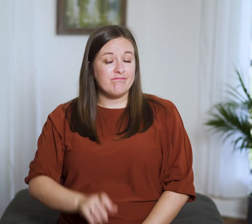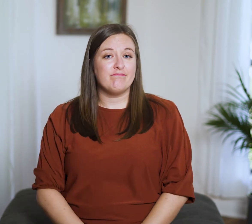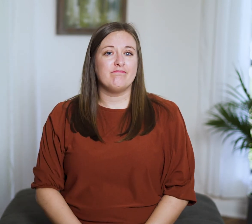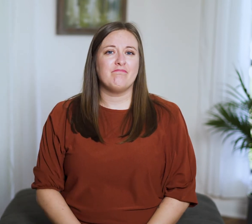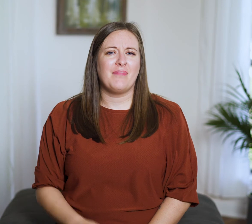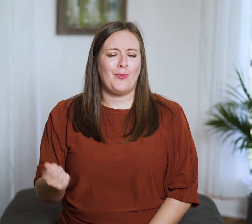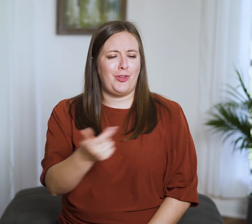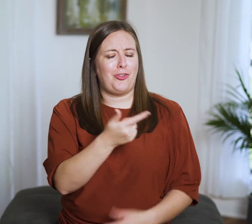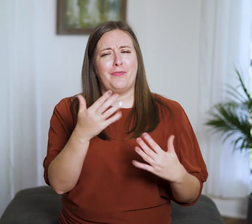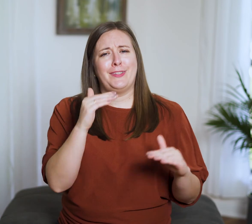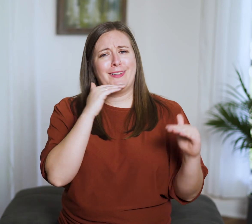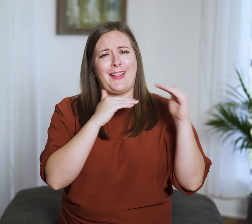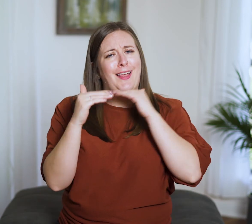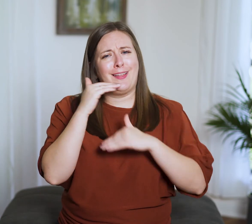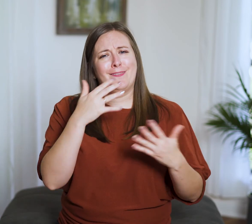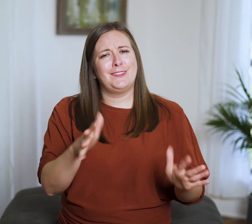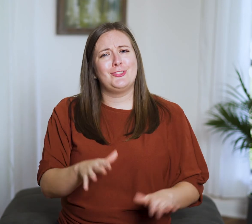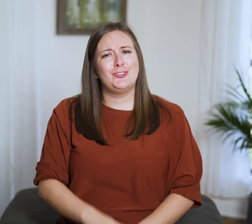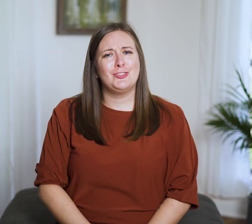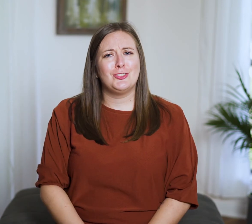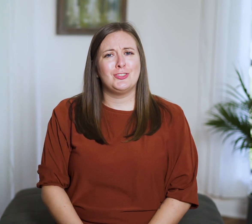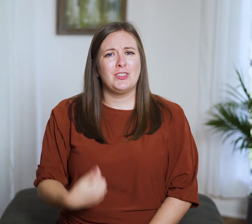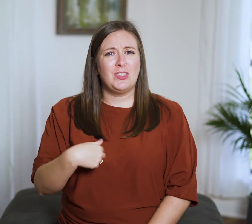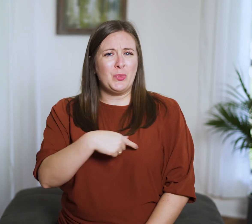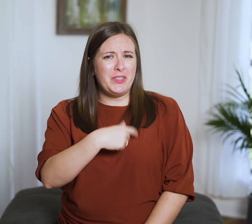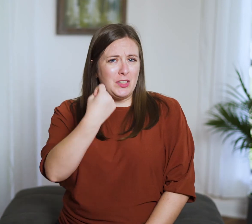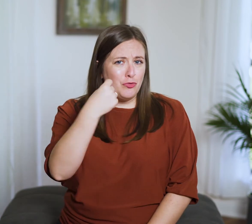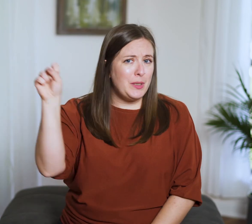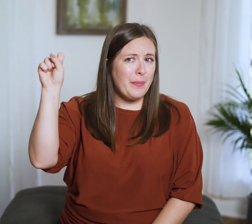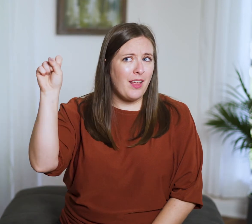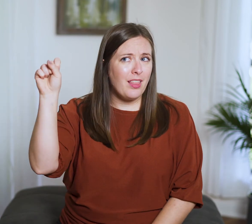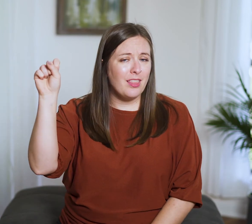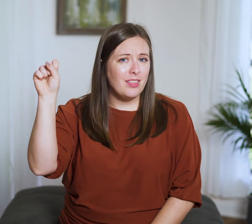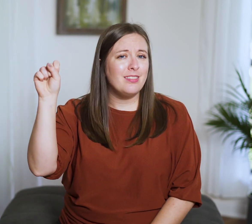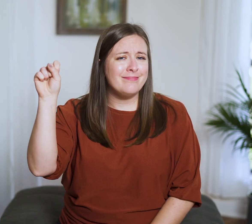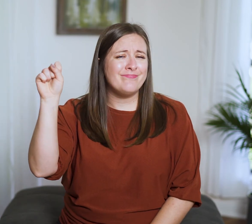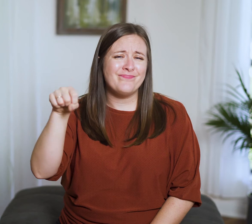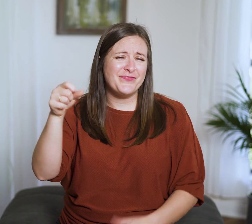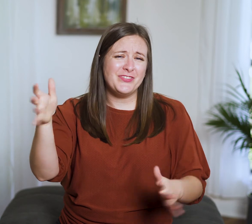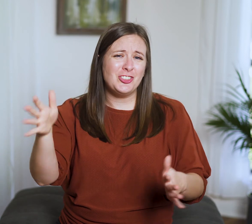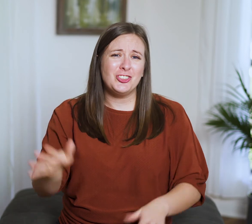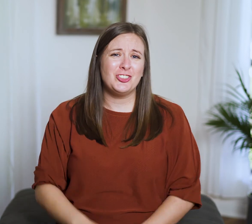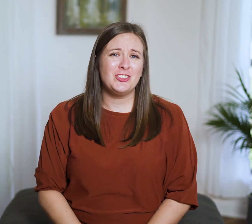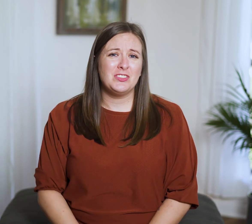Haven’t we all lied and rebelled?